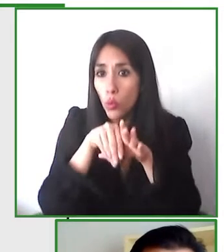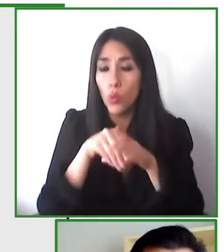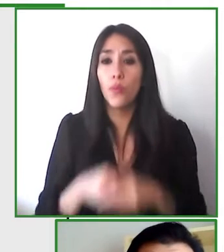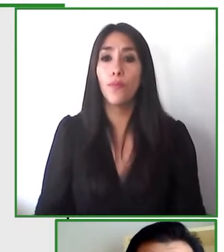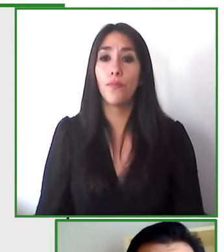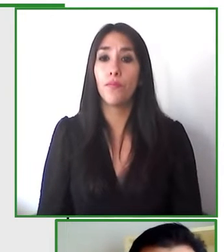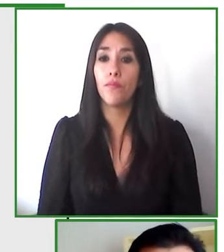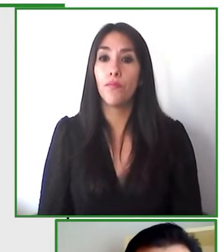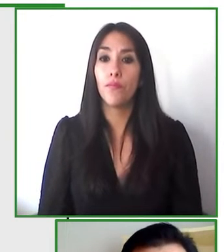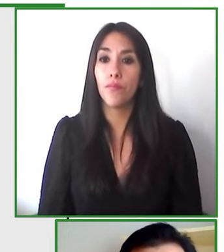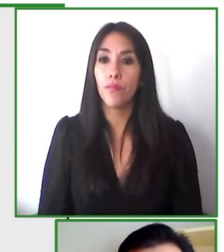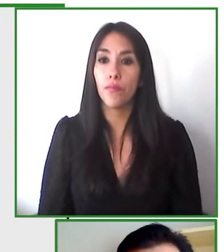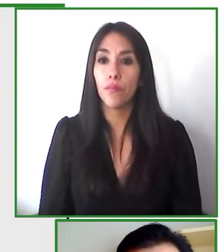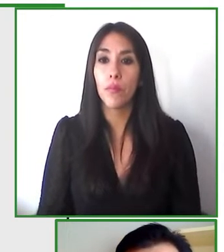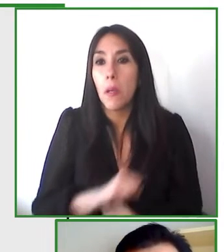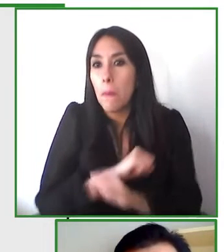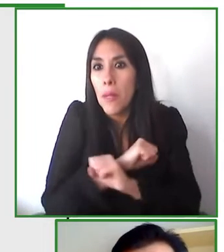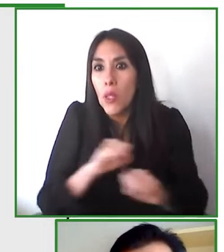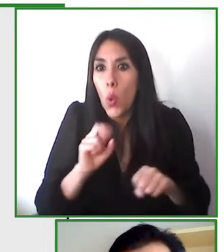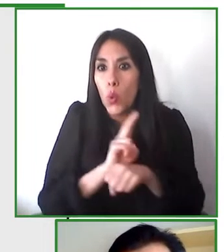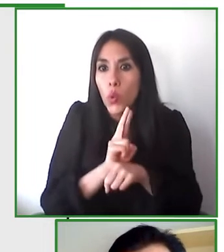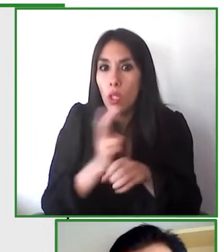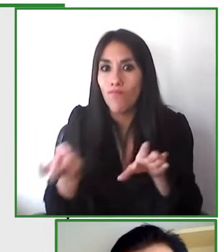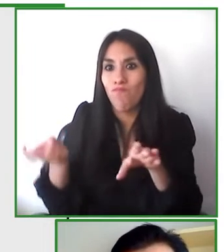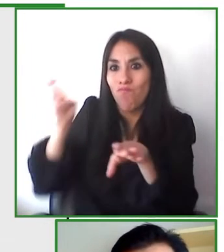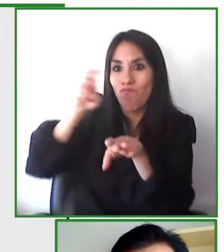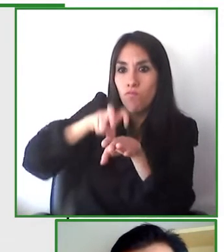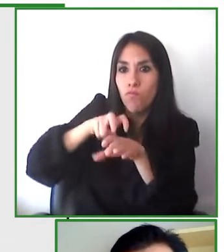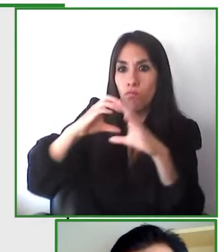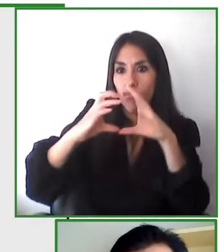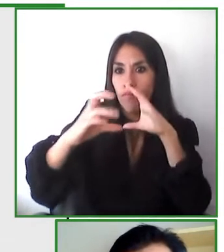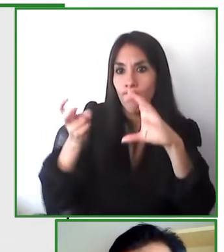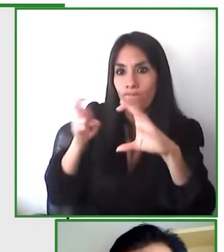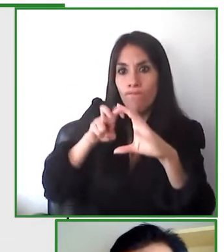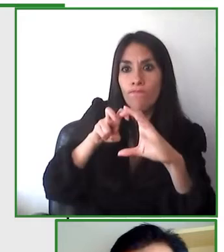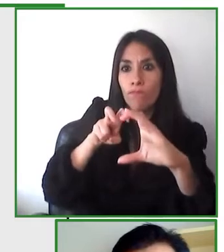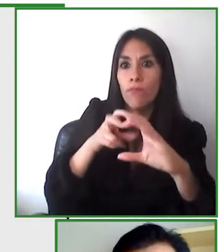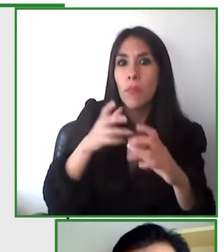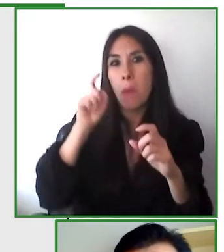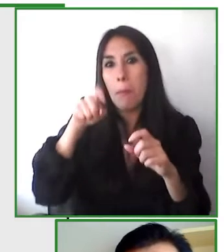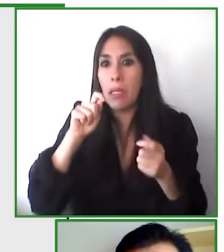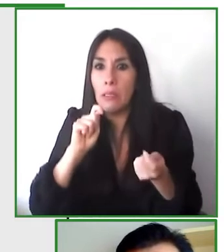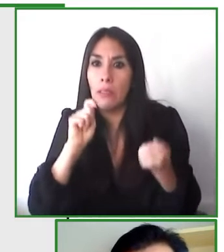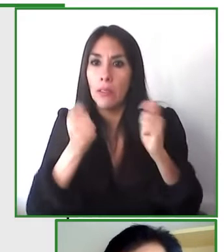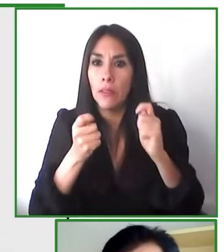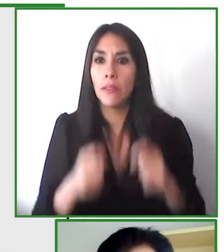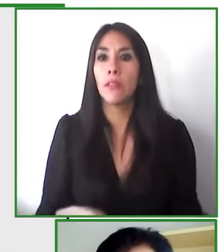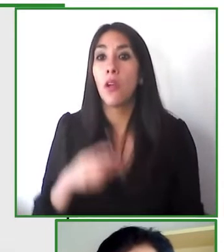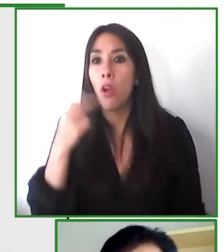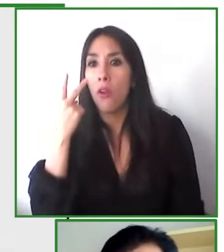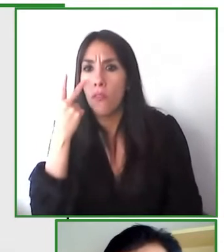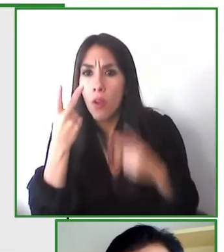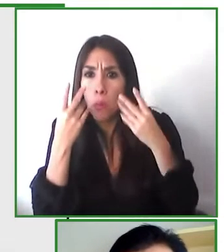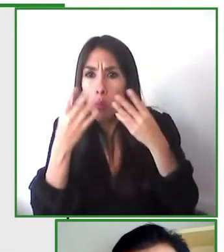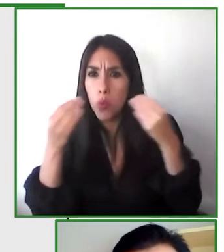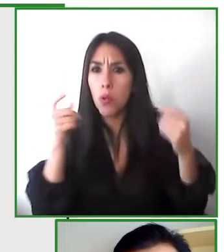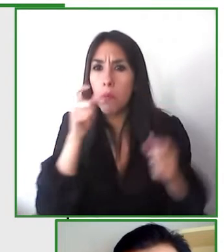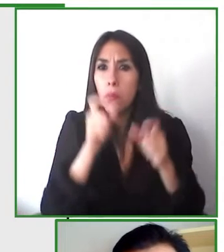vehicles have not been adapted because they they are